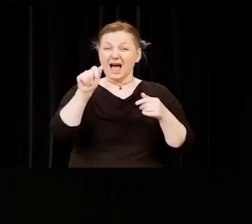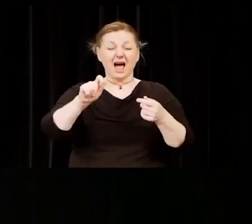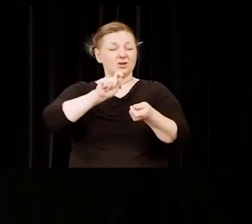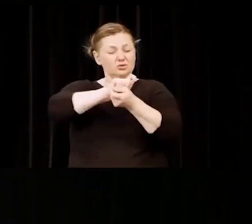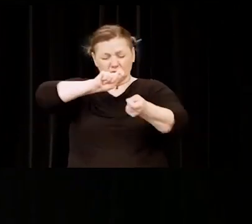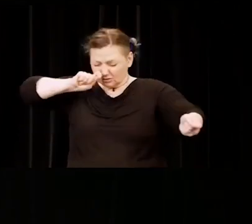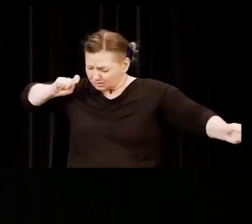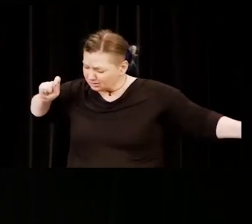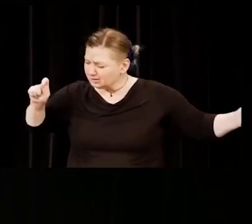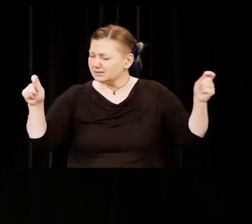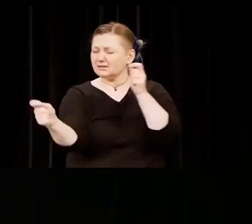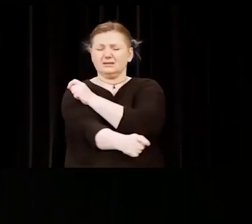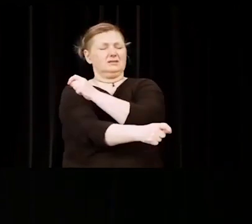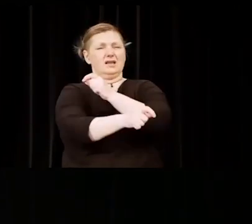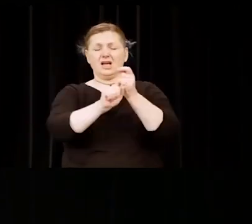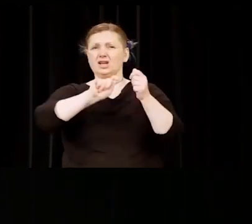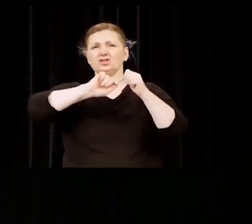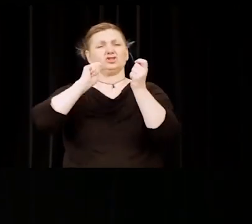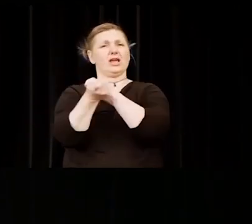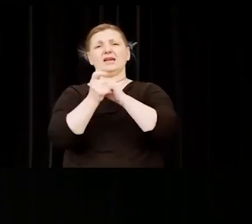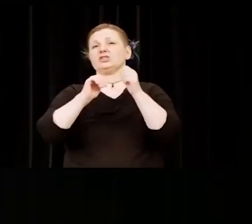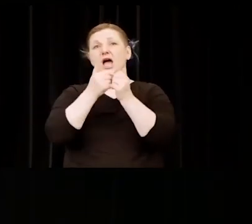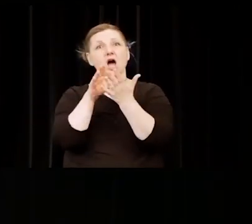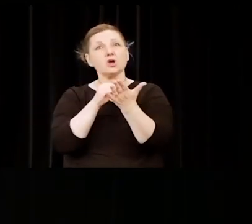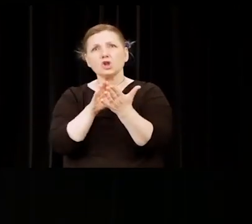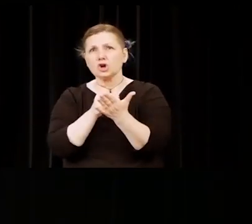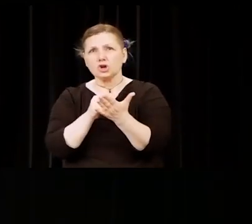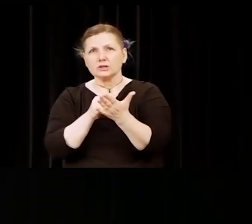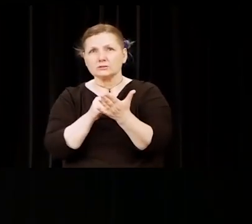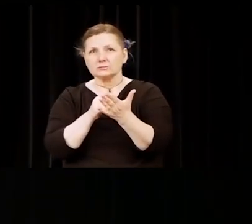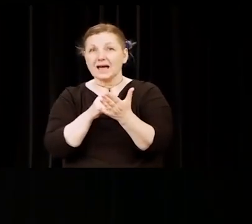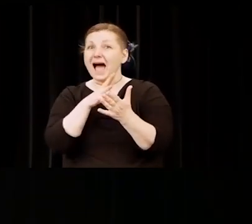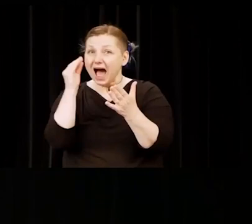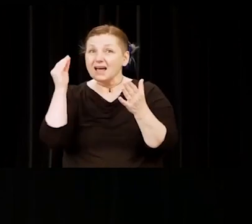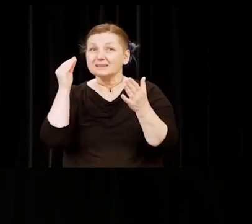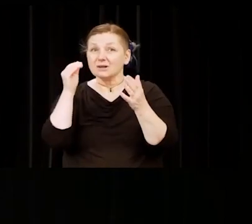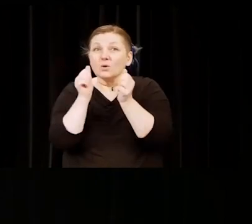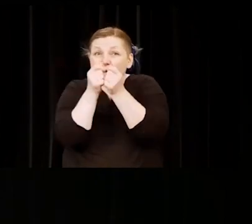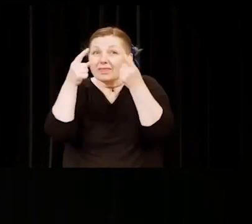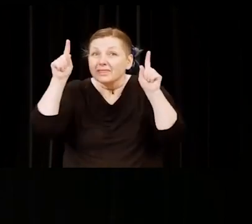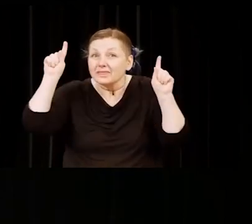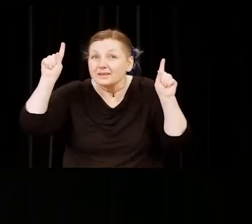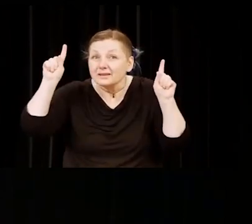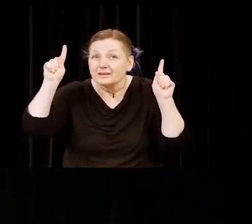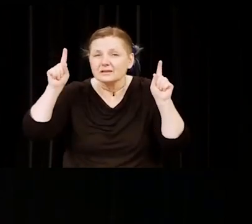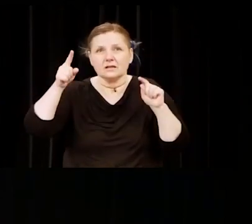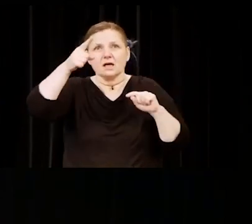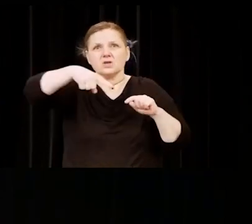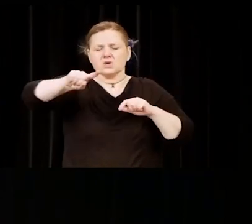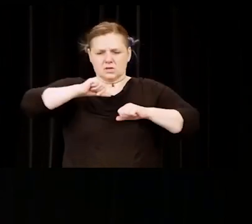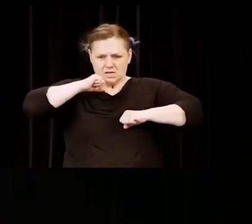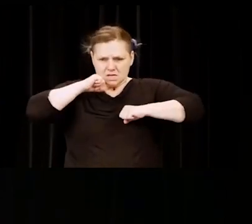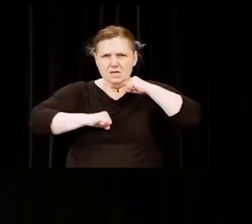to completely different modes of learning, and you did so successfully. You faced uncertainty